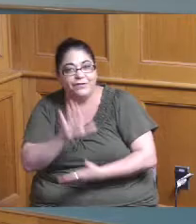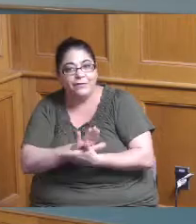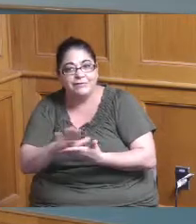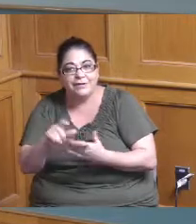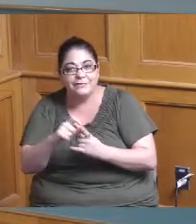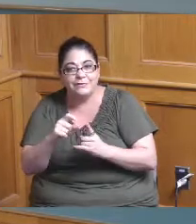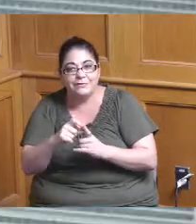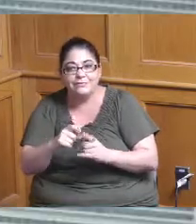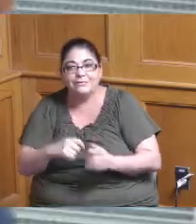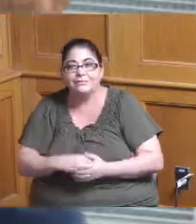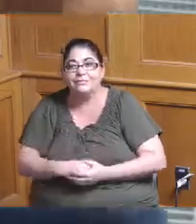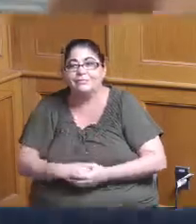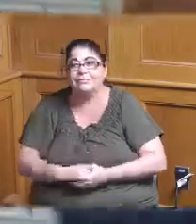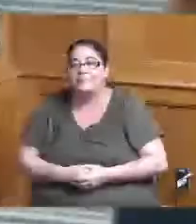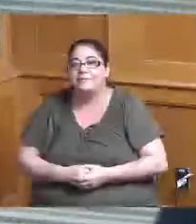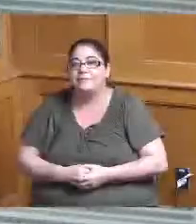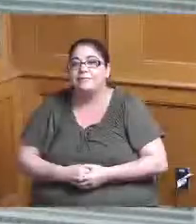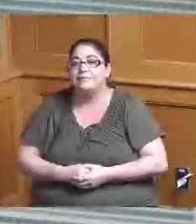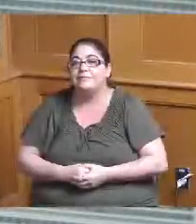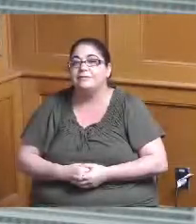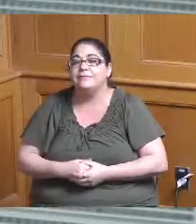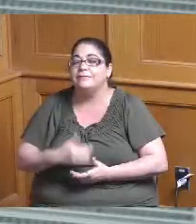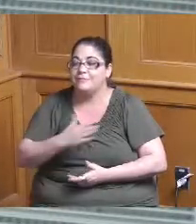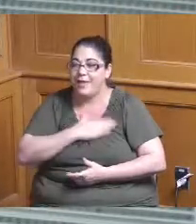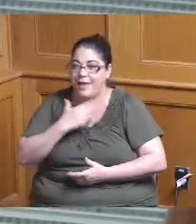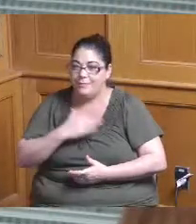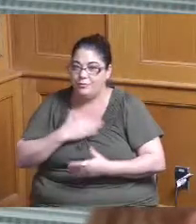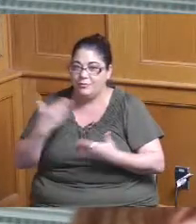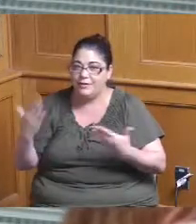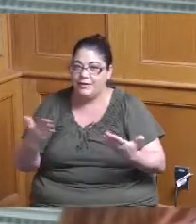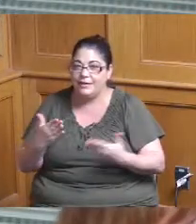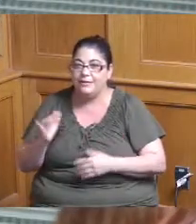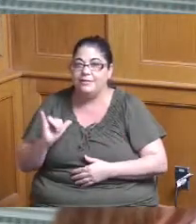thank you it's a pleasure to be in front of you as Steve said I've been with the county for about six